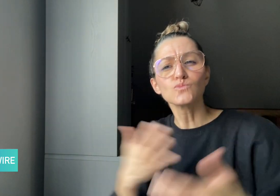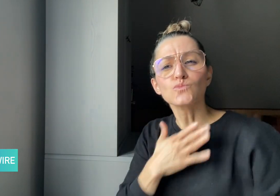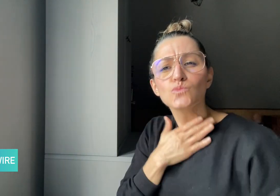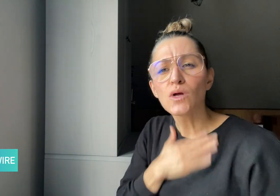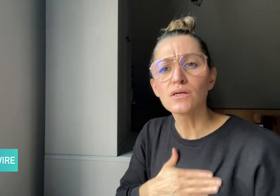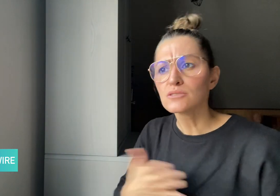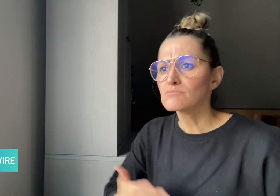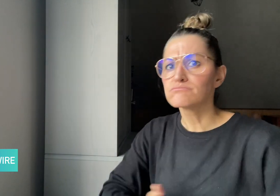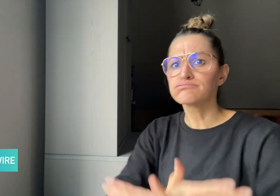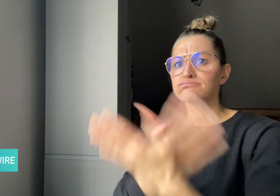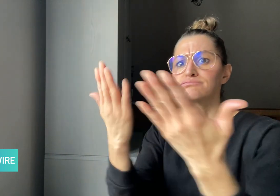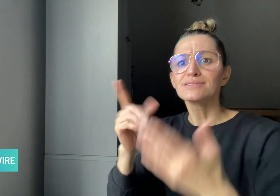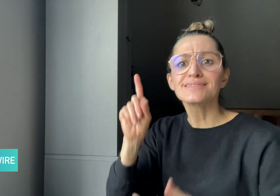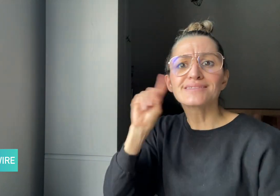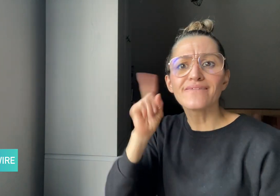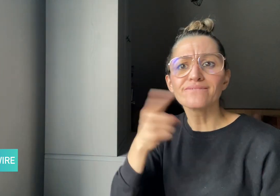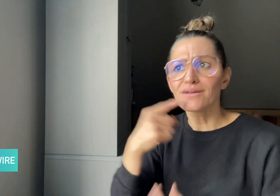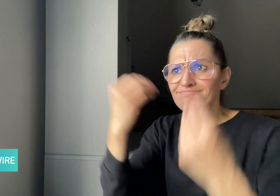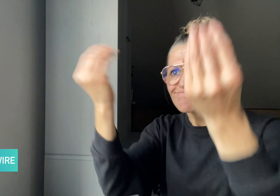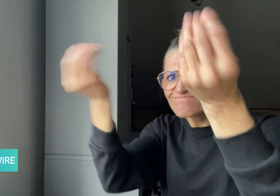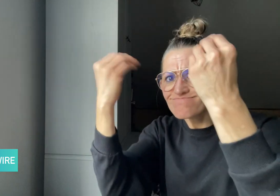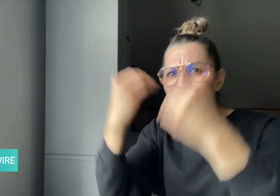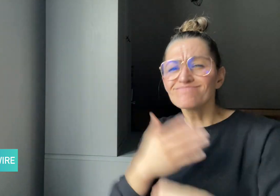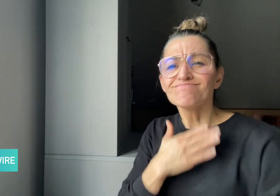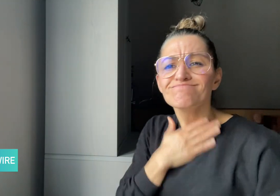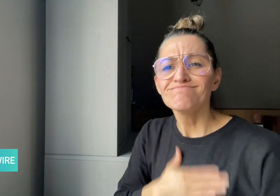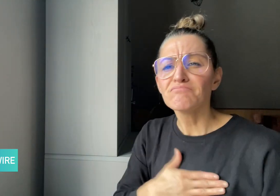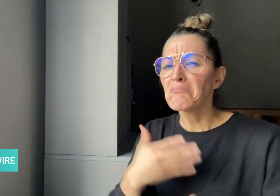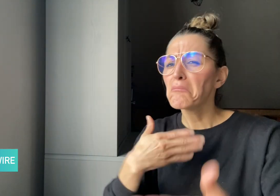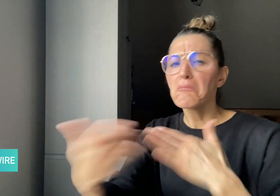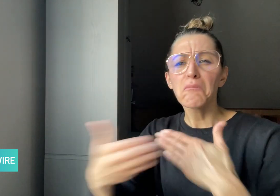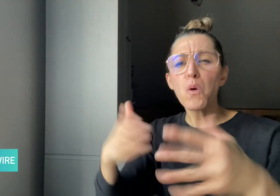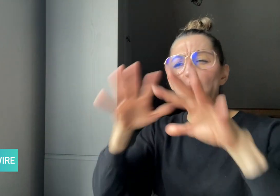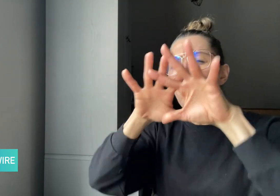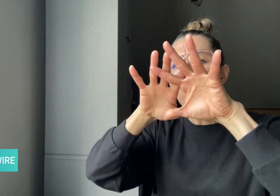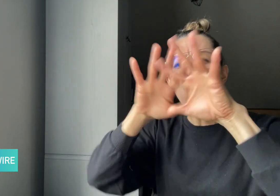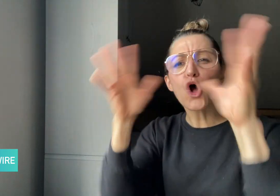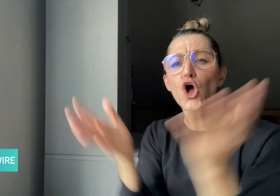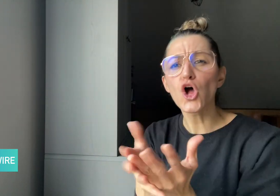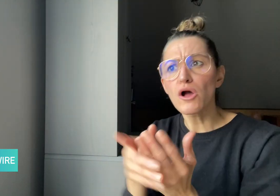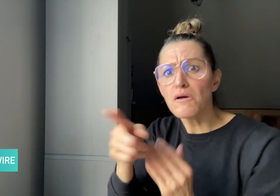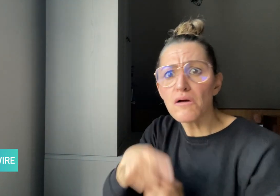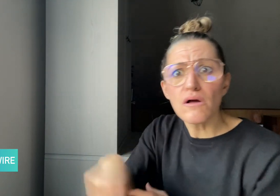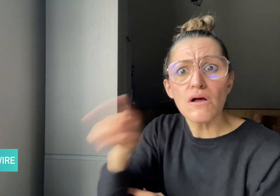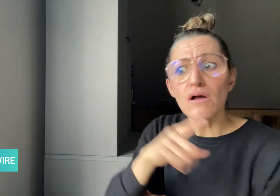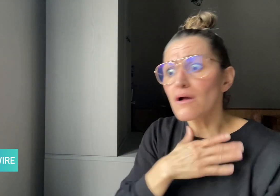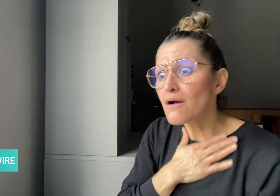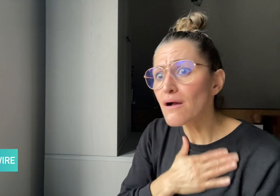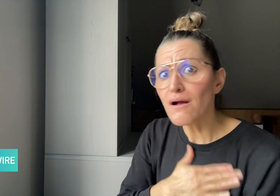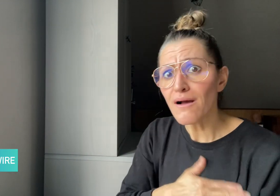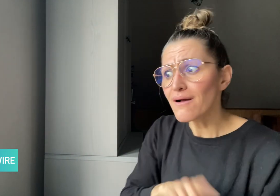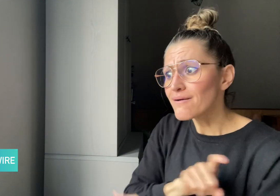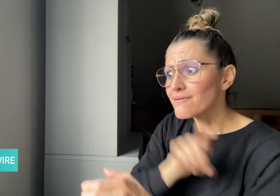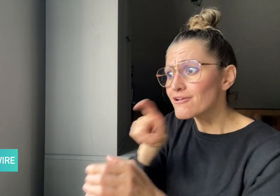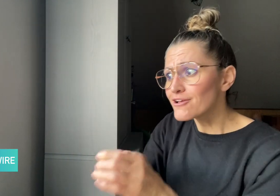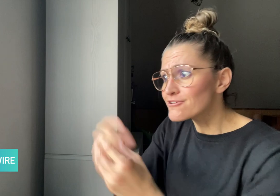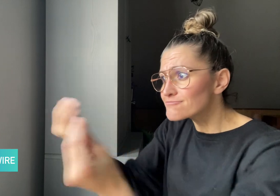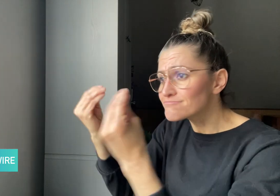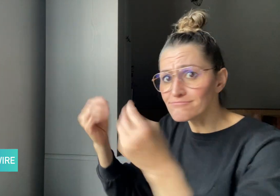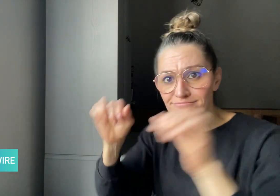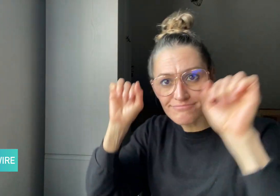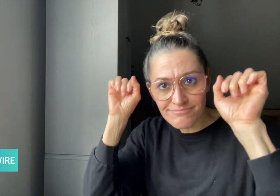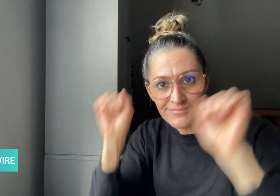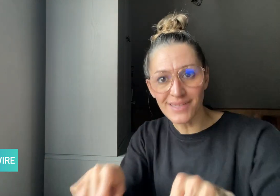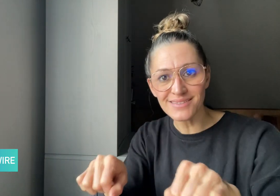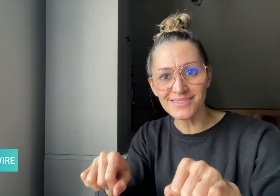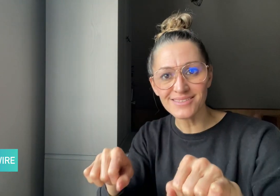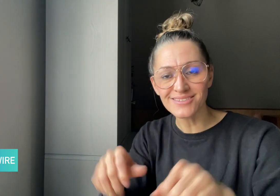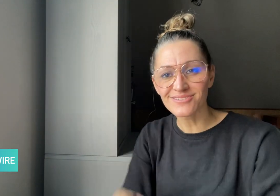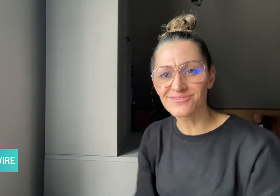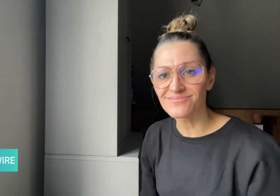so Deaf students anywhere in the world can access the courses.